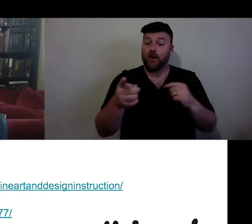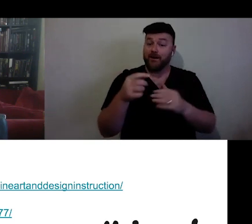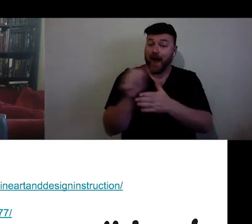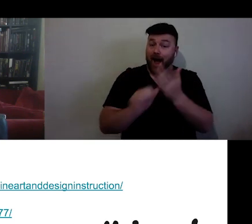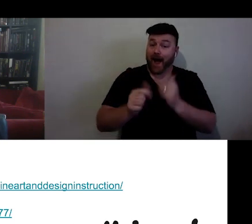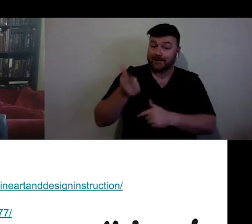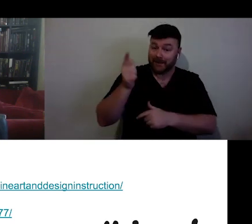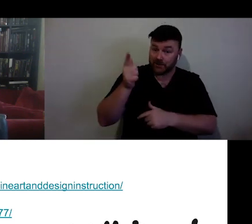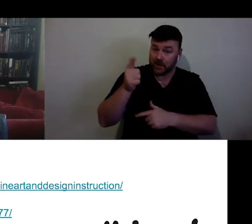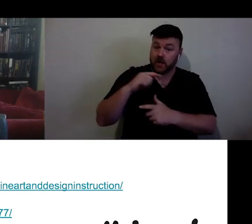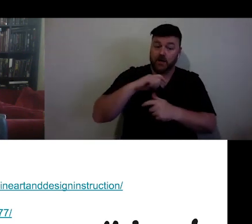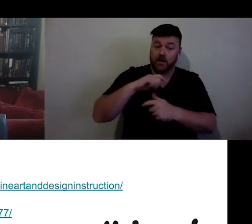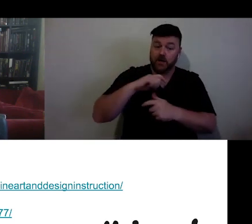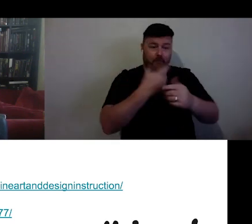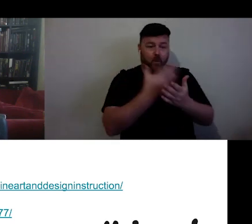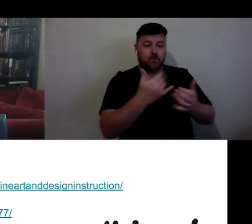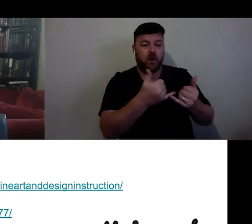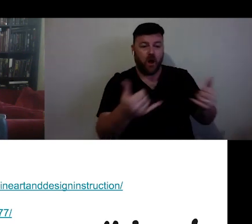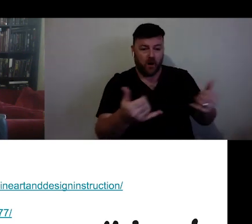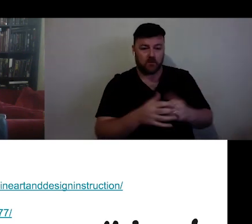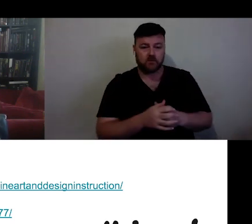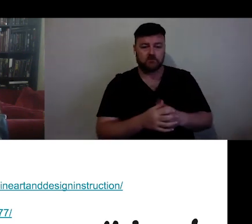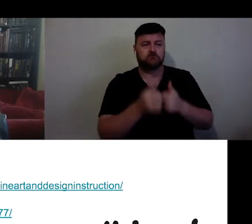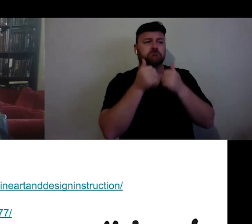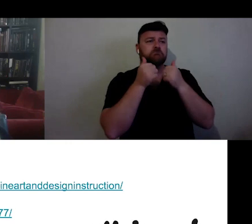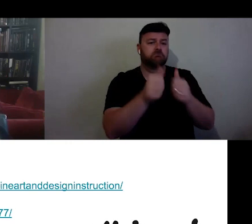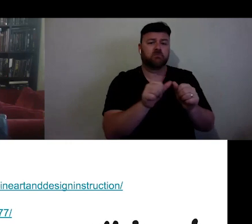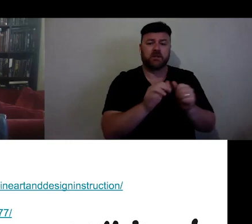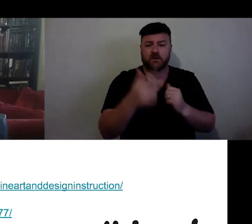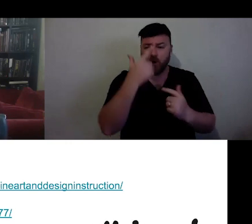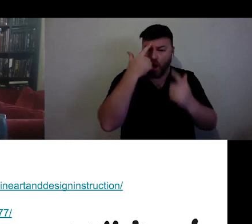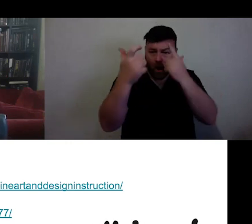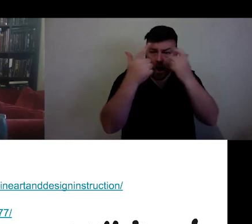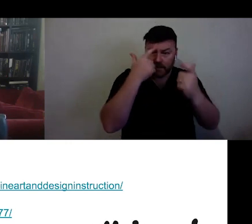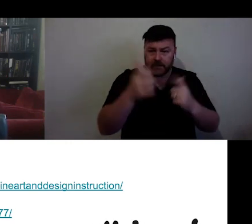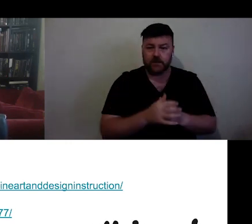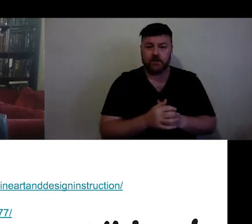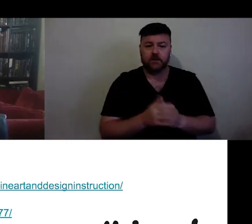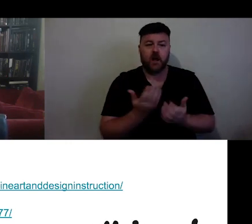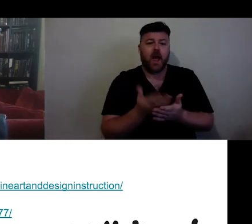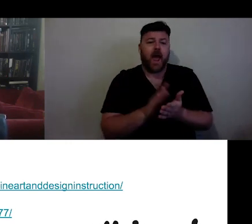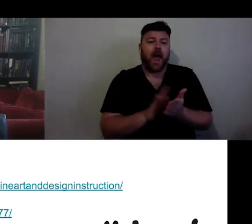There is a whole lot of wonderful ideas for how to do ceramics online, things like that.